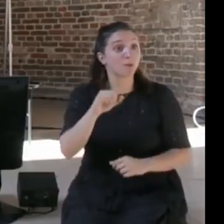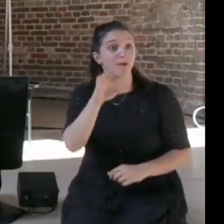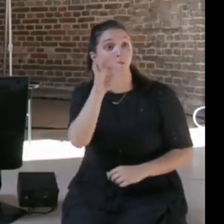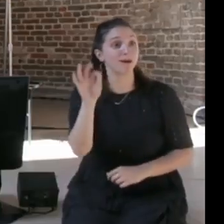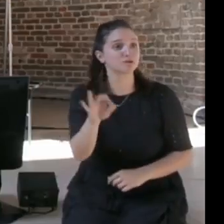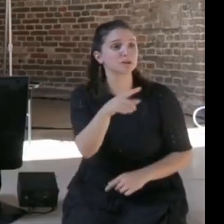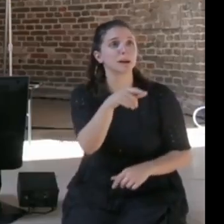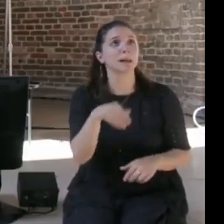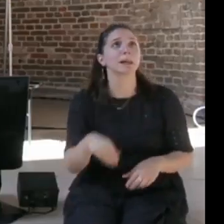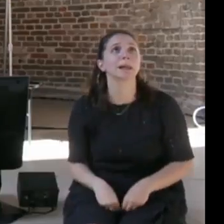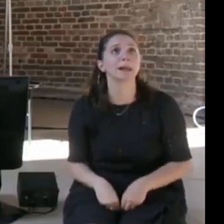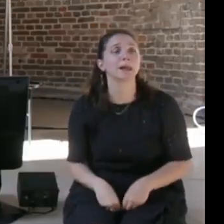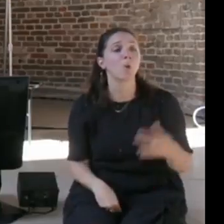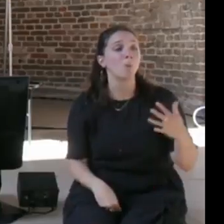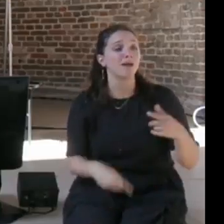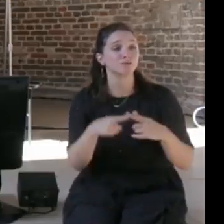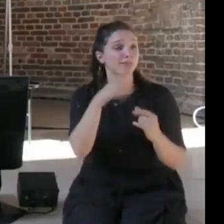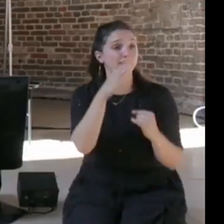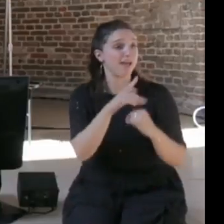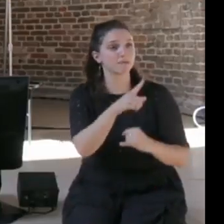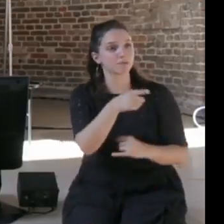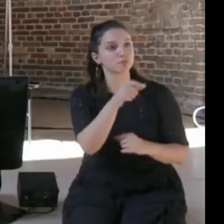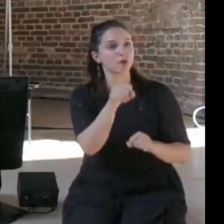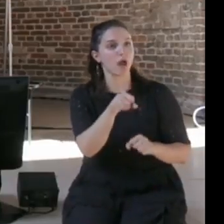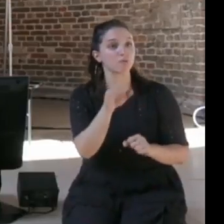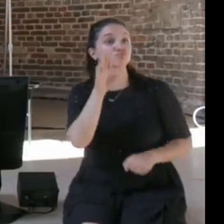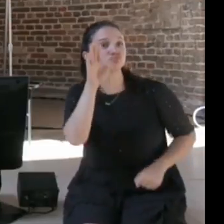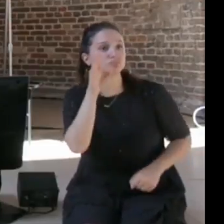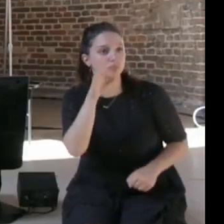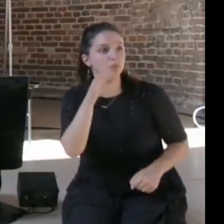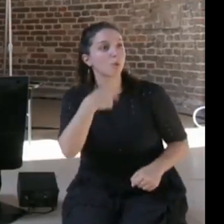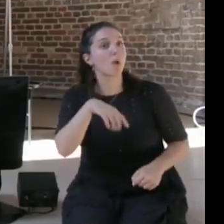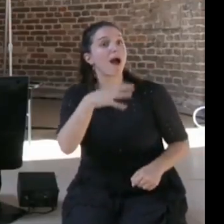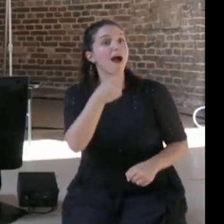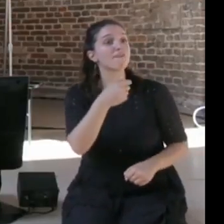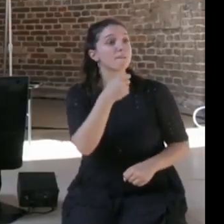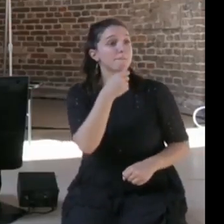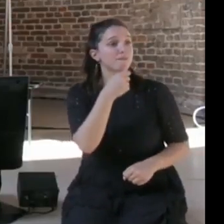end, there are some microphones, I would ask you not to do long statements if you wanna